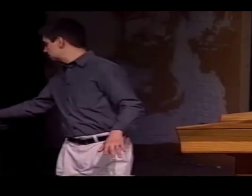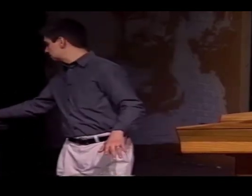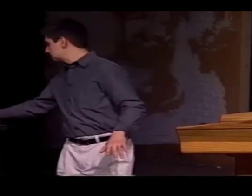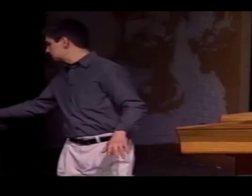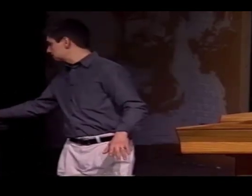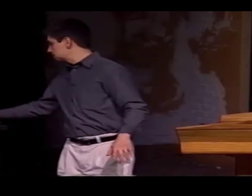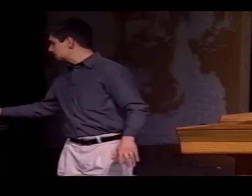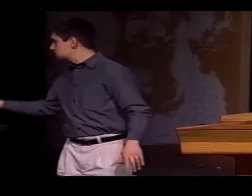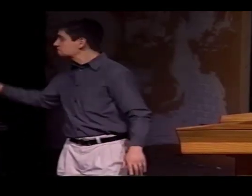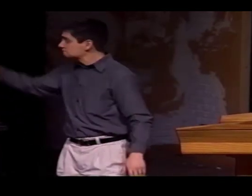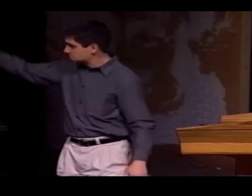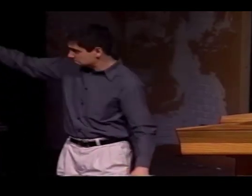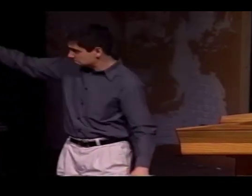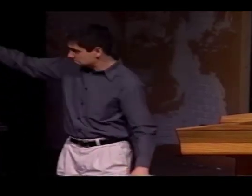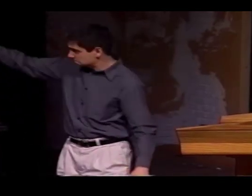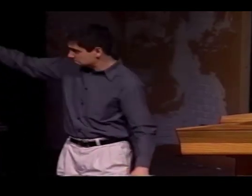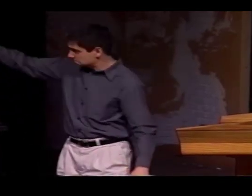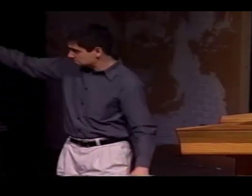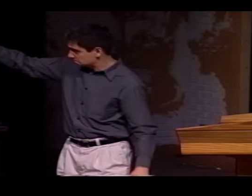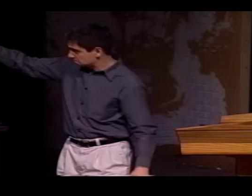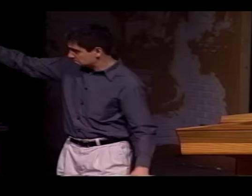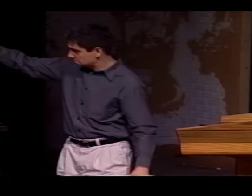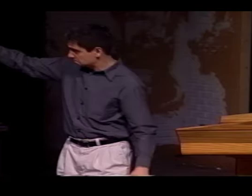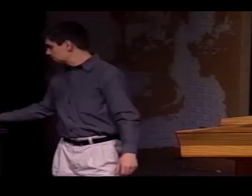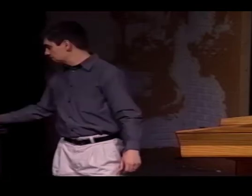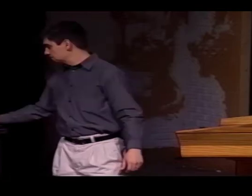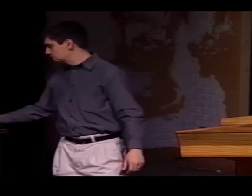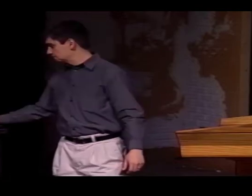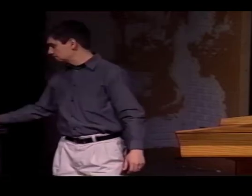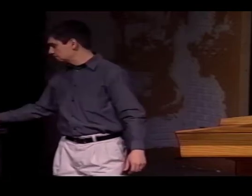HAD AN IMPACT ON MEXICAN SIGN LANGUAGE AS WELL.